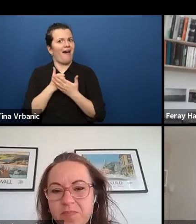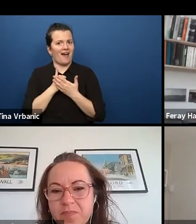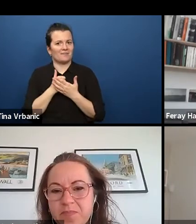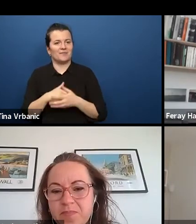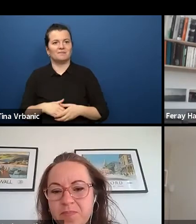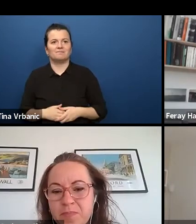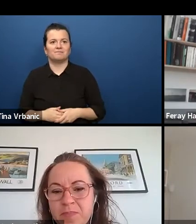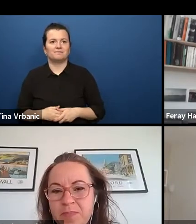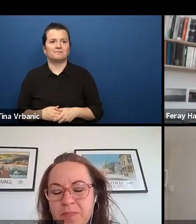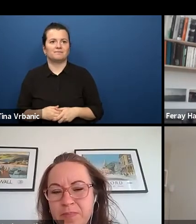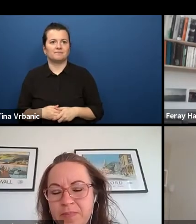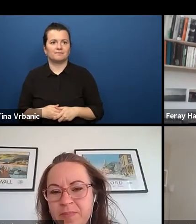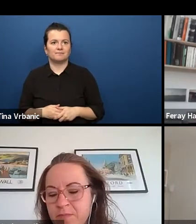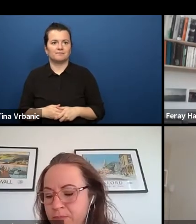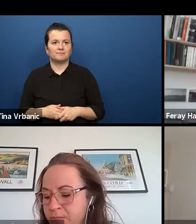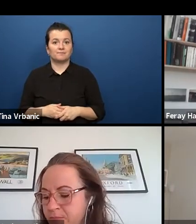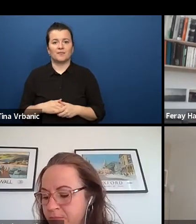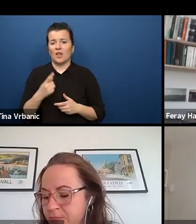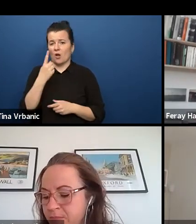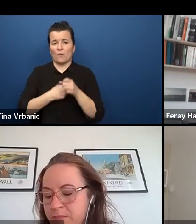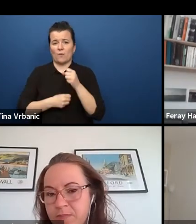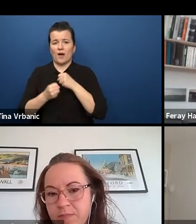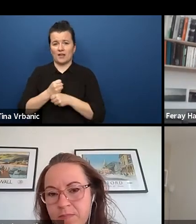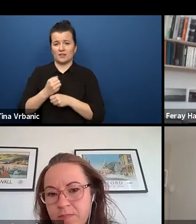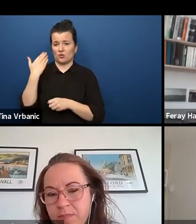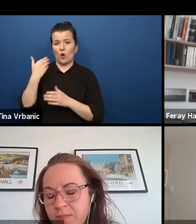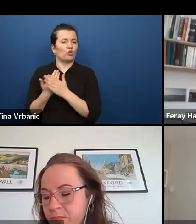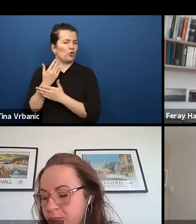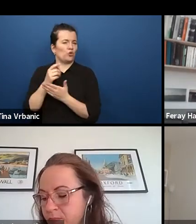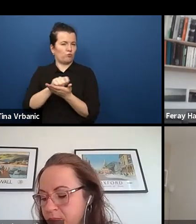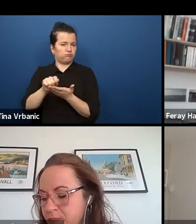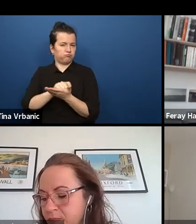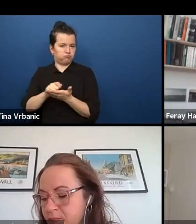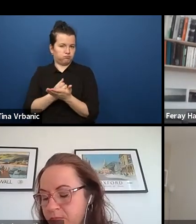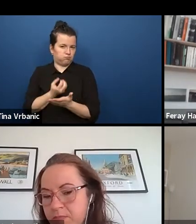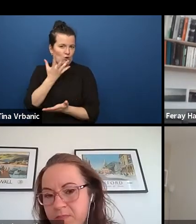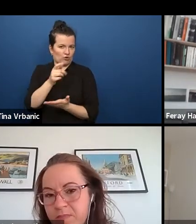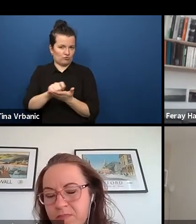which is kind of an of mine for the stage.